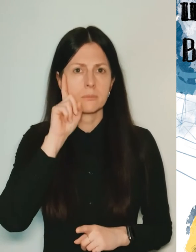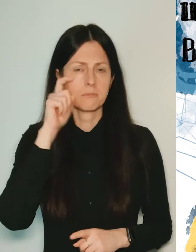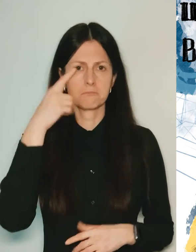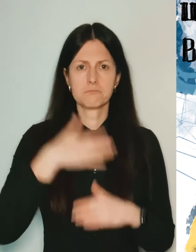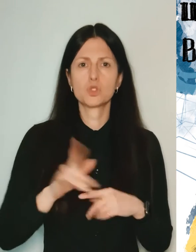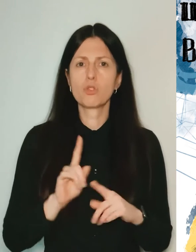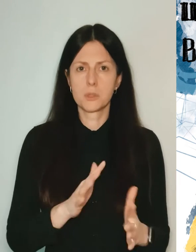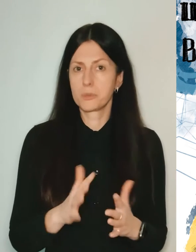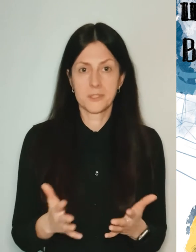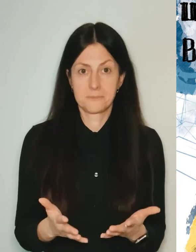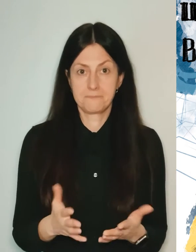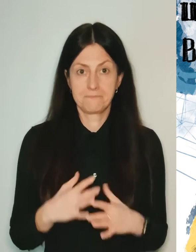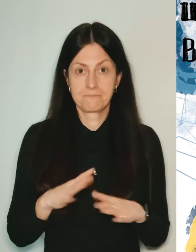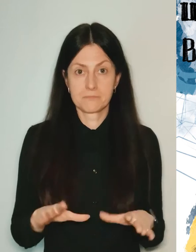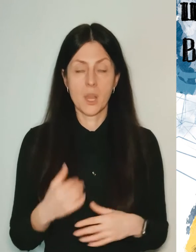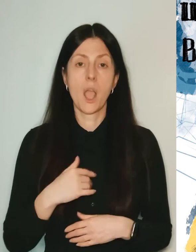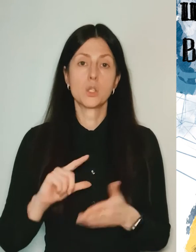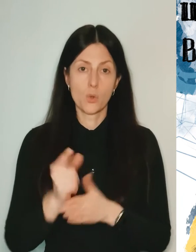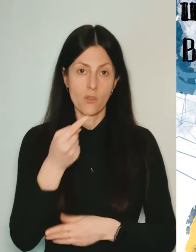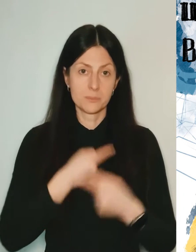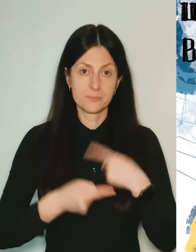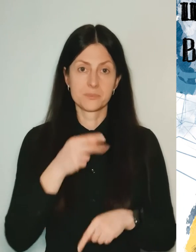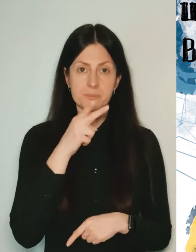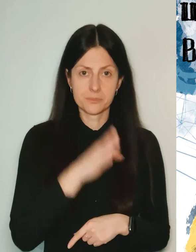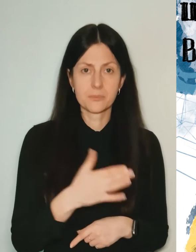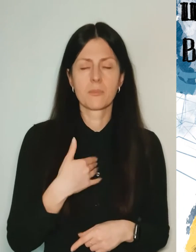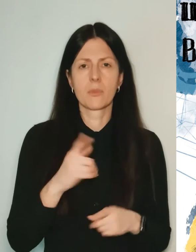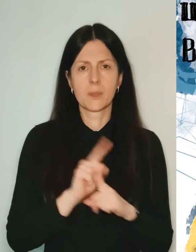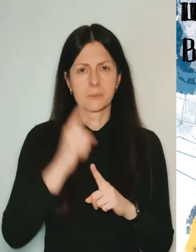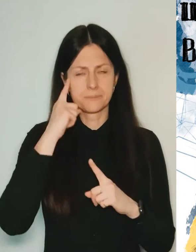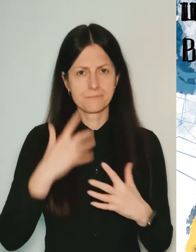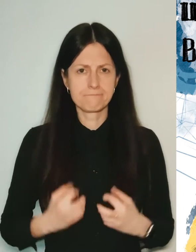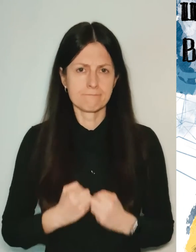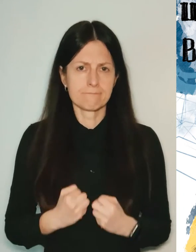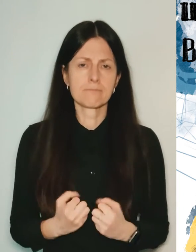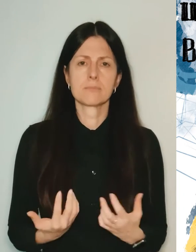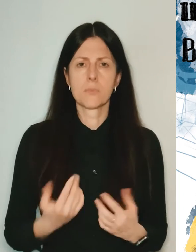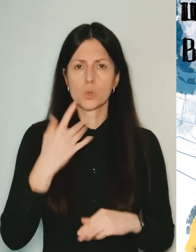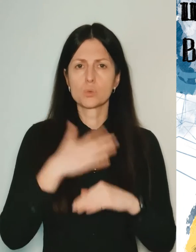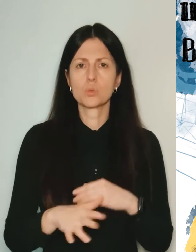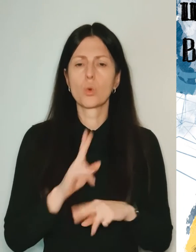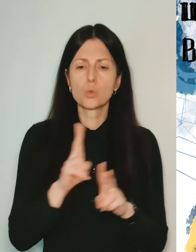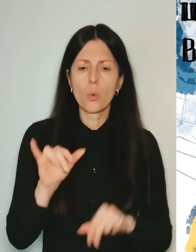I returned to the apartment to settle my mind, to understand who was going where.